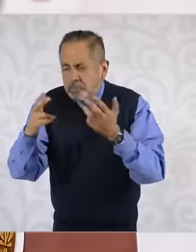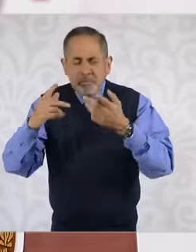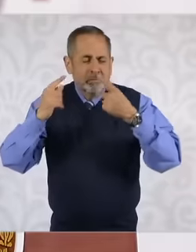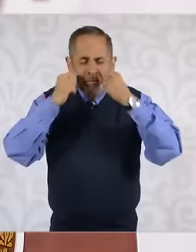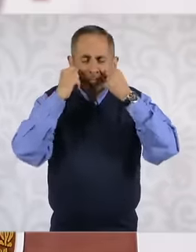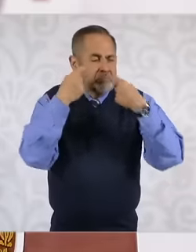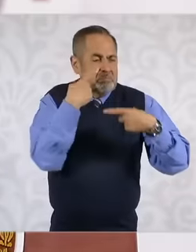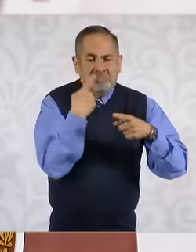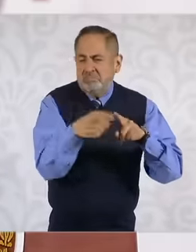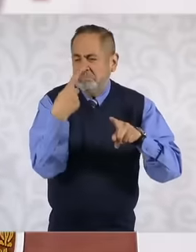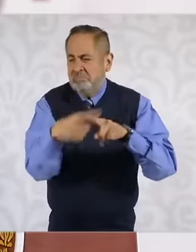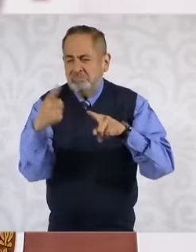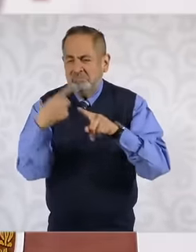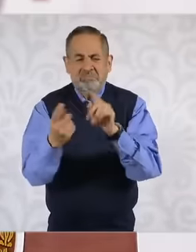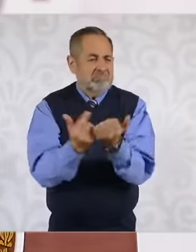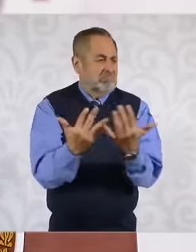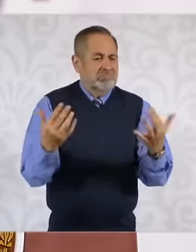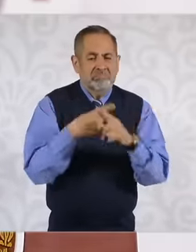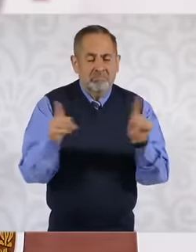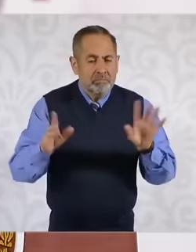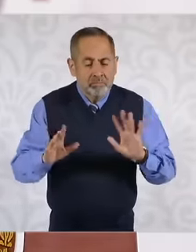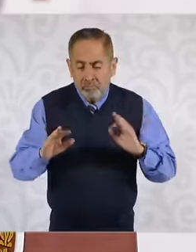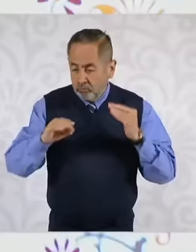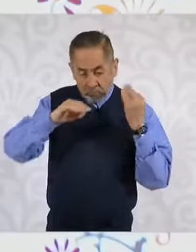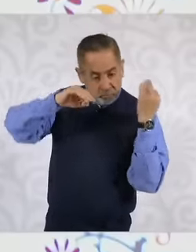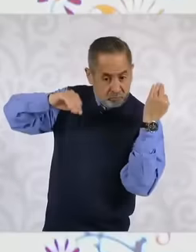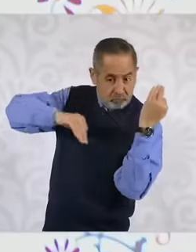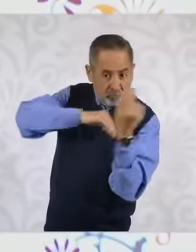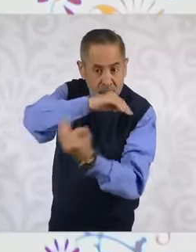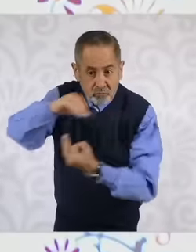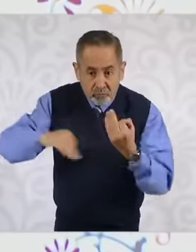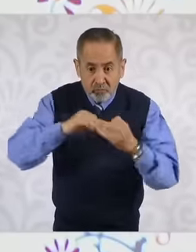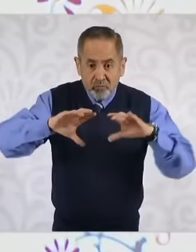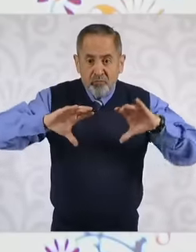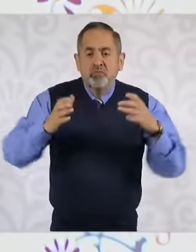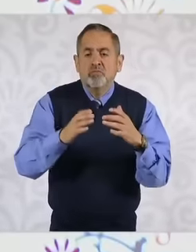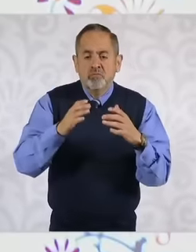of diversity, all Mexicans have access to justice.